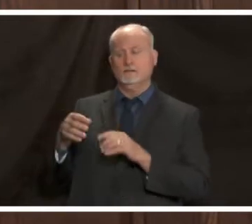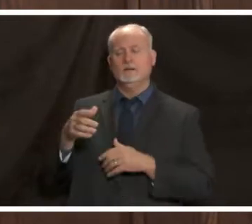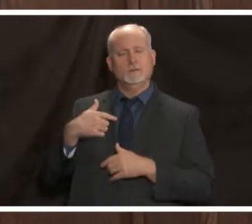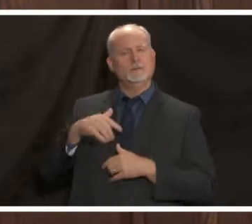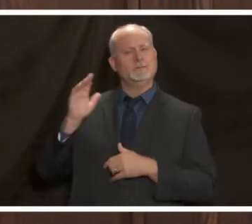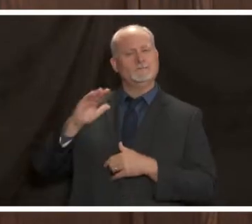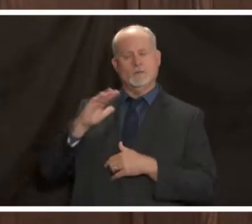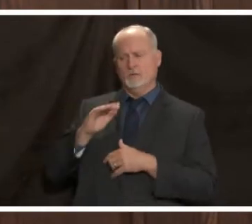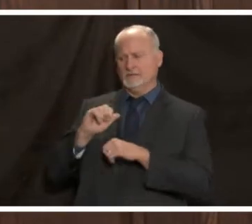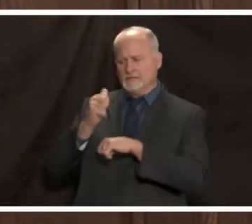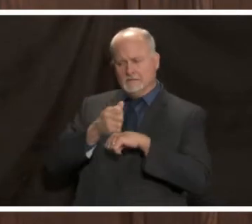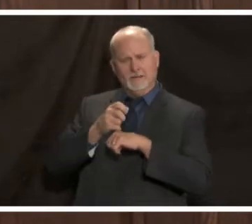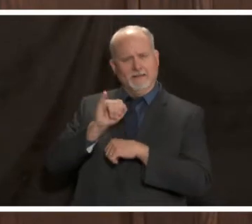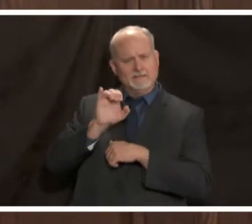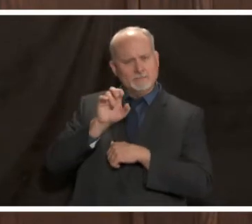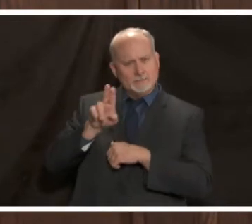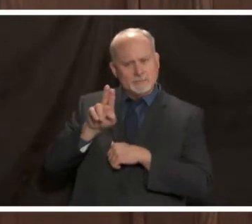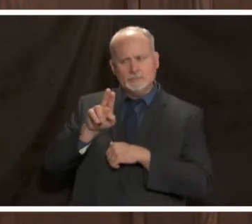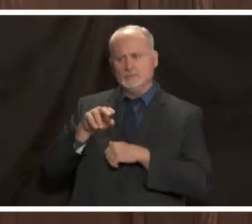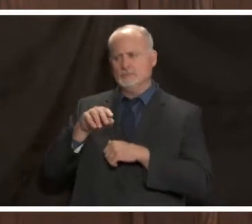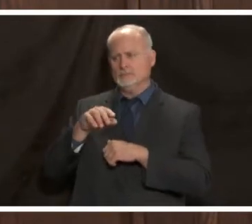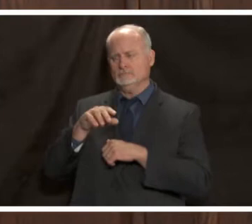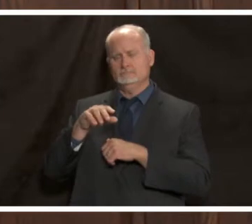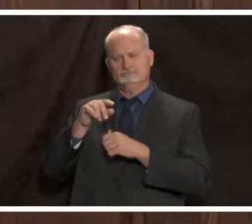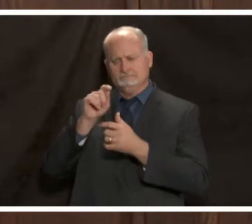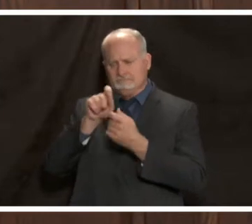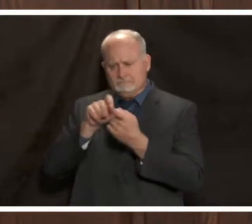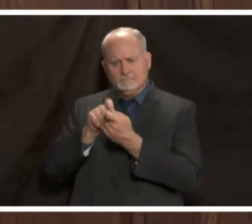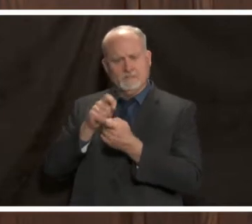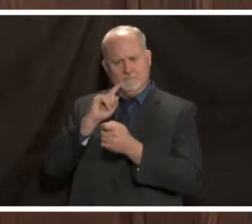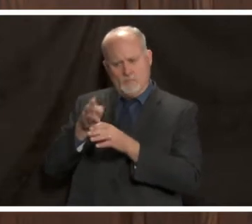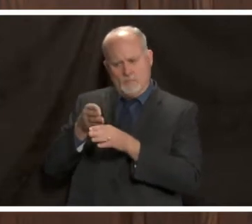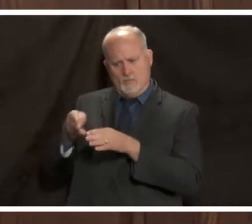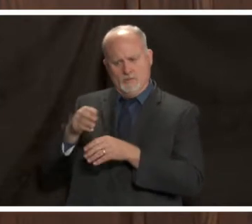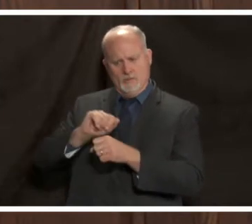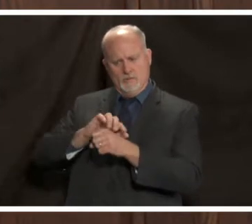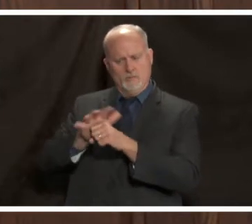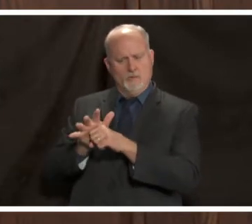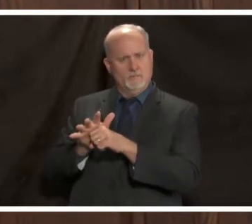unit and an acute care patient unit to care specifically for covid19 positive patients